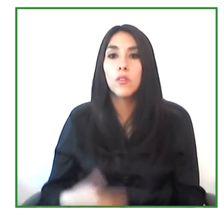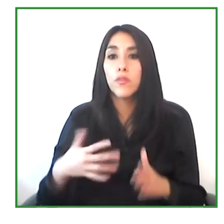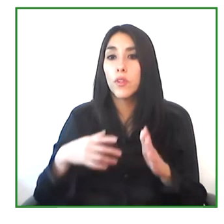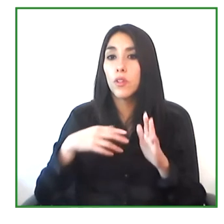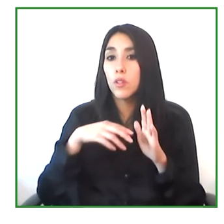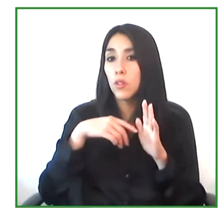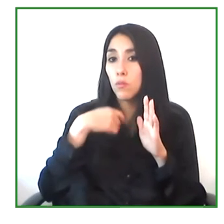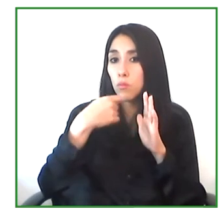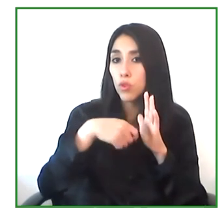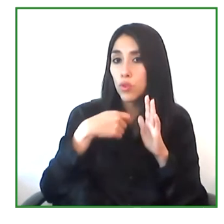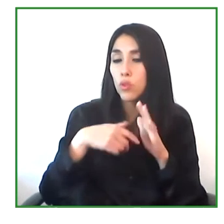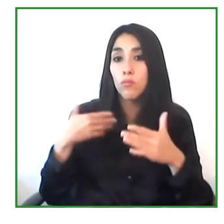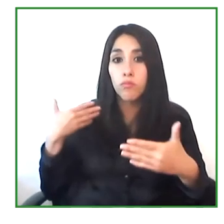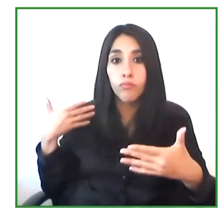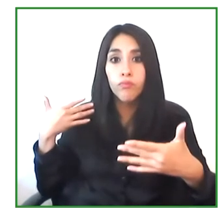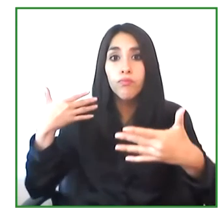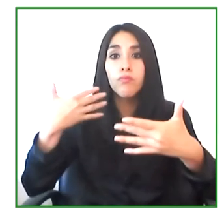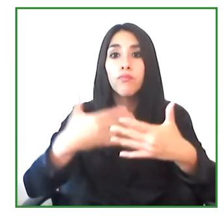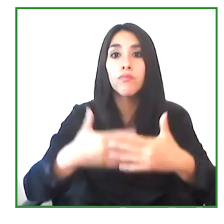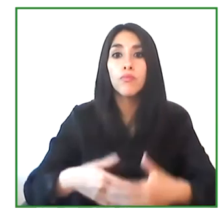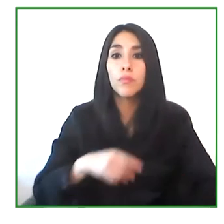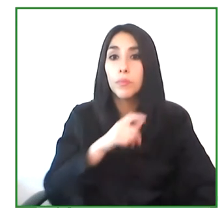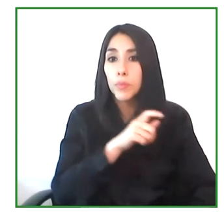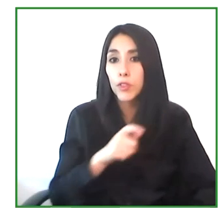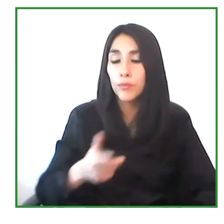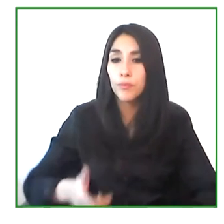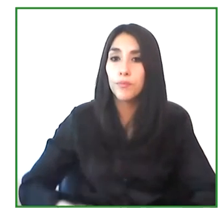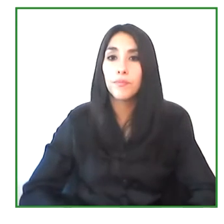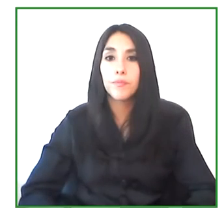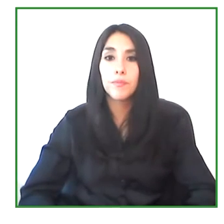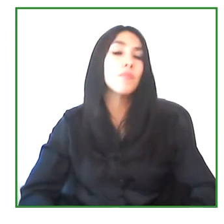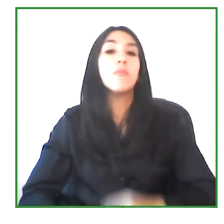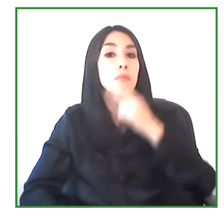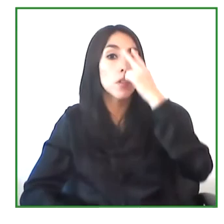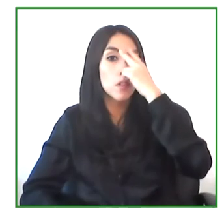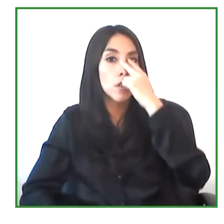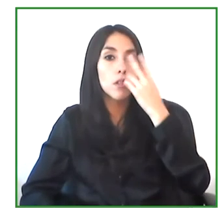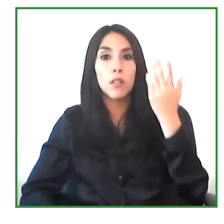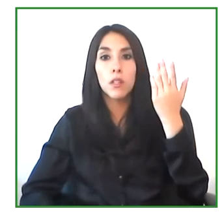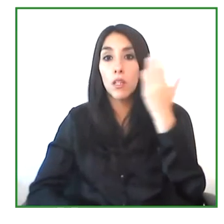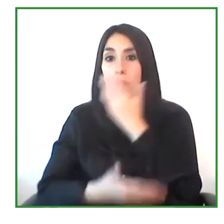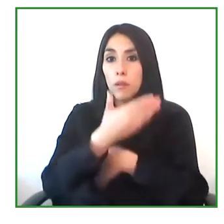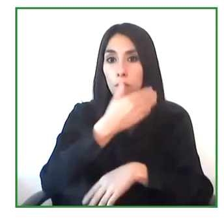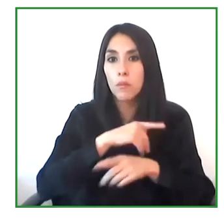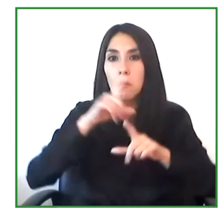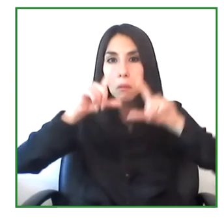And this is useful for the people that I've just mentioned.